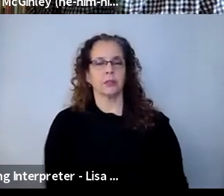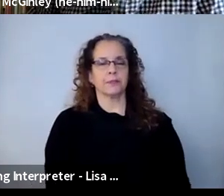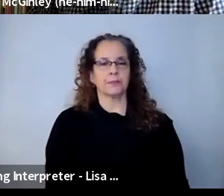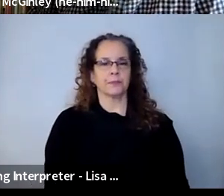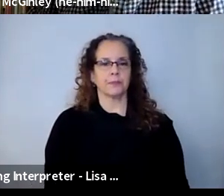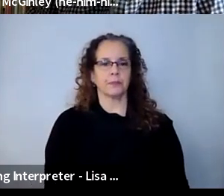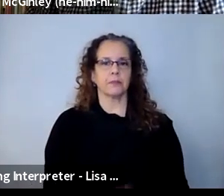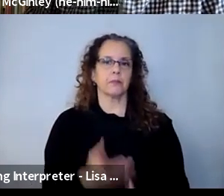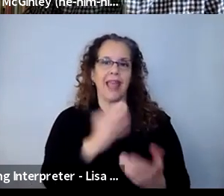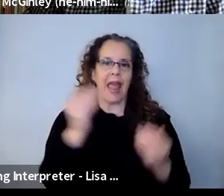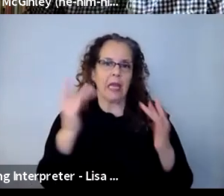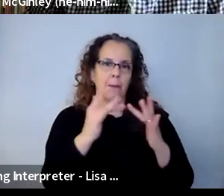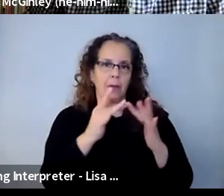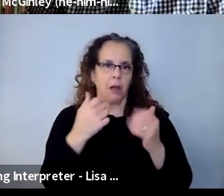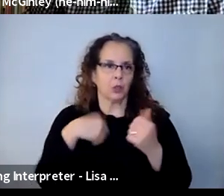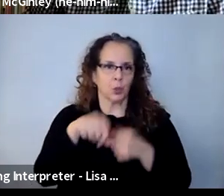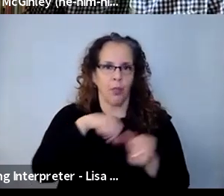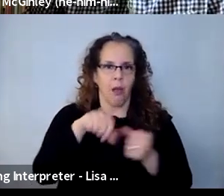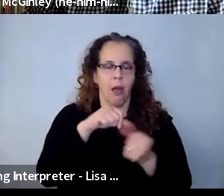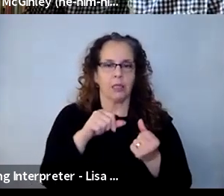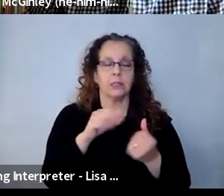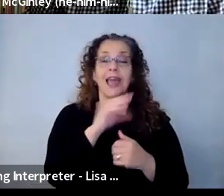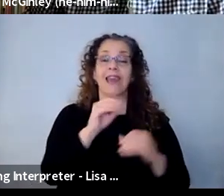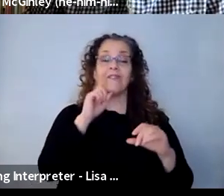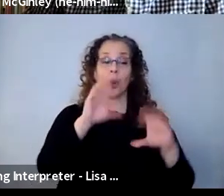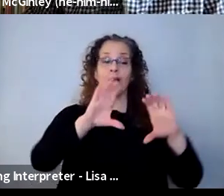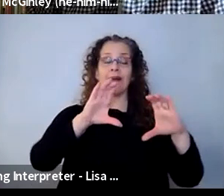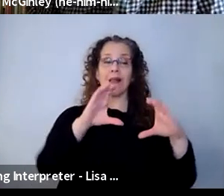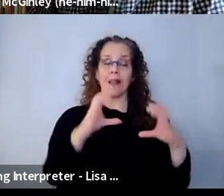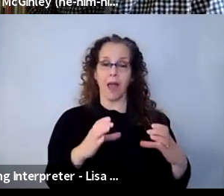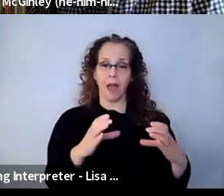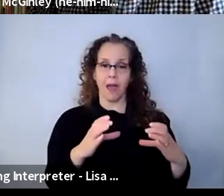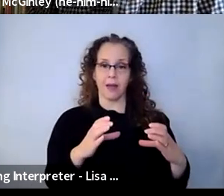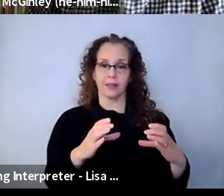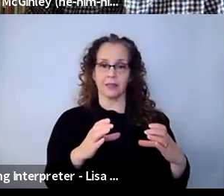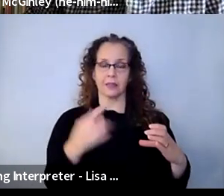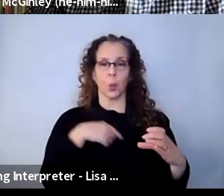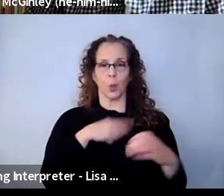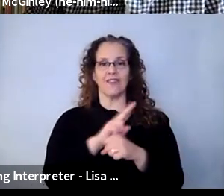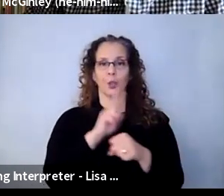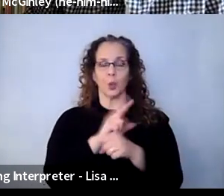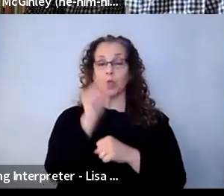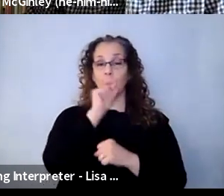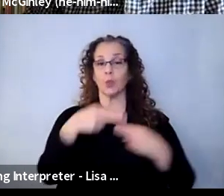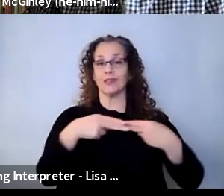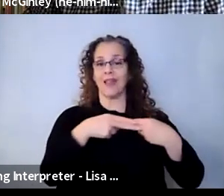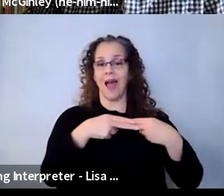touch with us like that. And then for classes, we've used Google Slides as well. So if there's sort of some audio